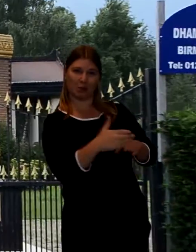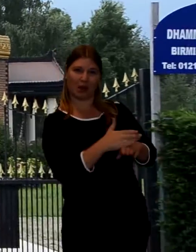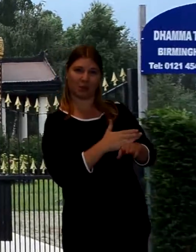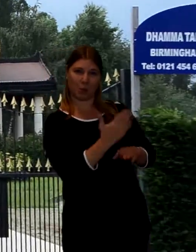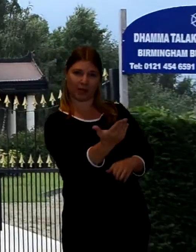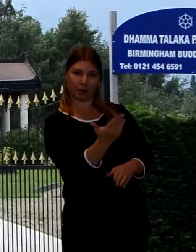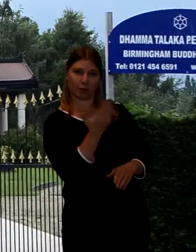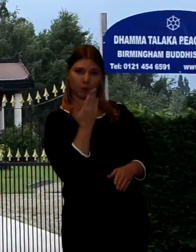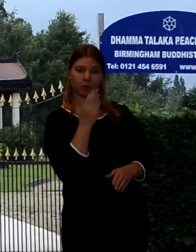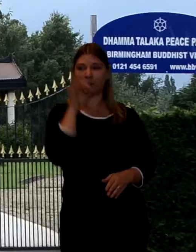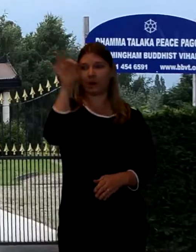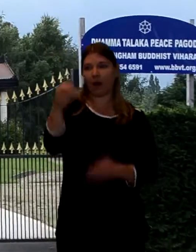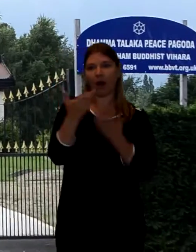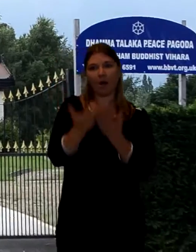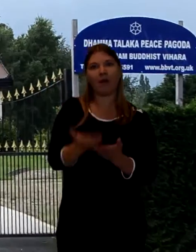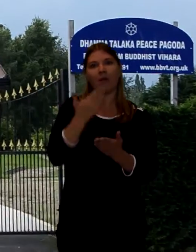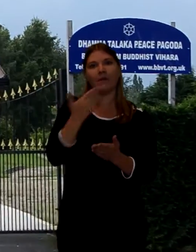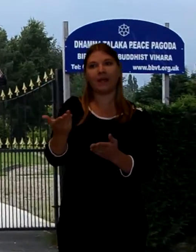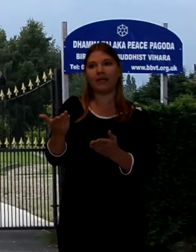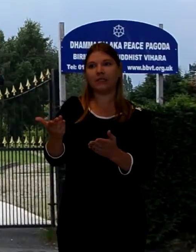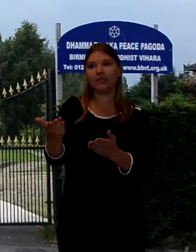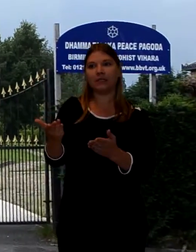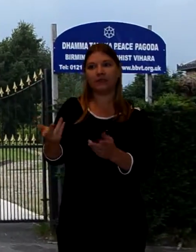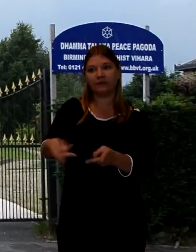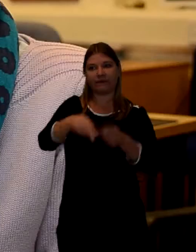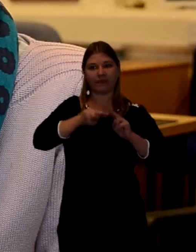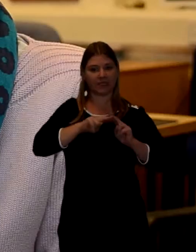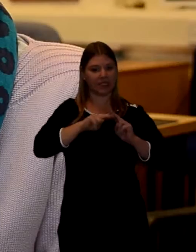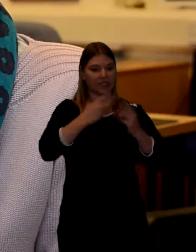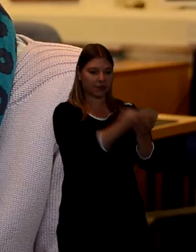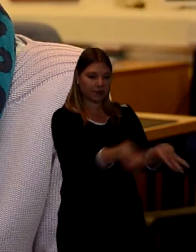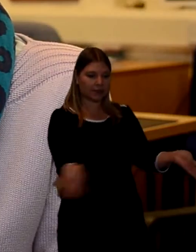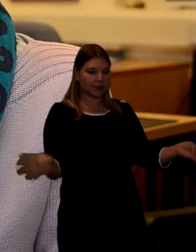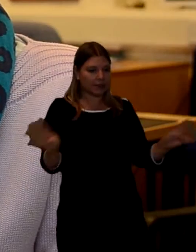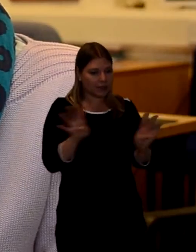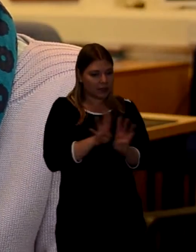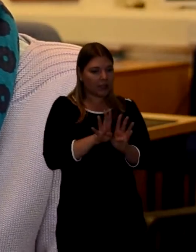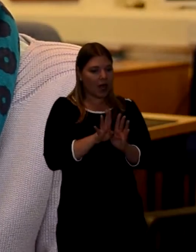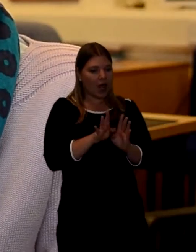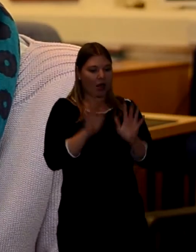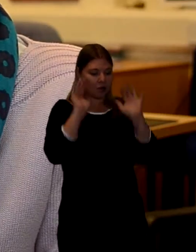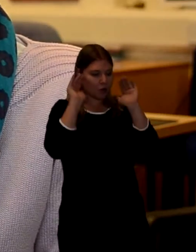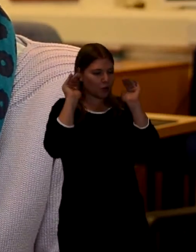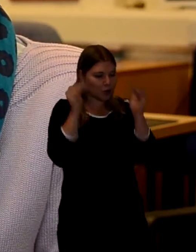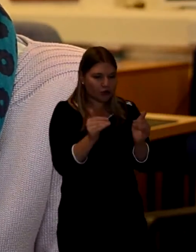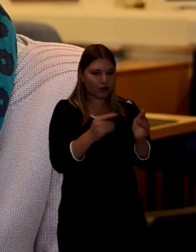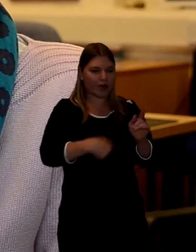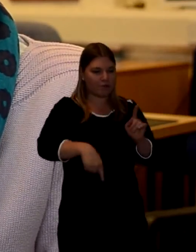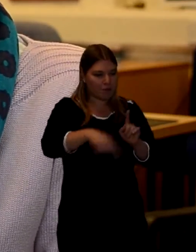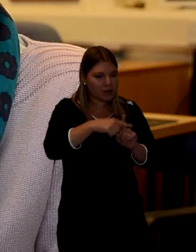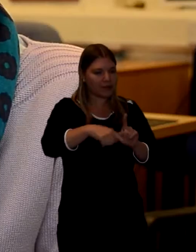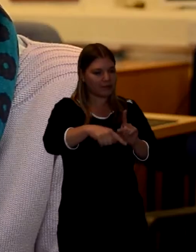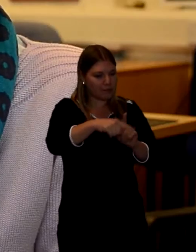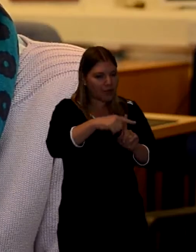so that the person can concentrate on thinking all the good things that they have done in their life.